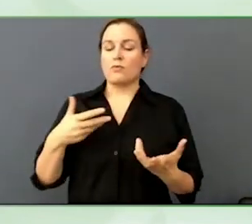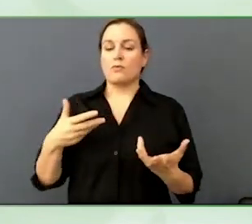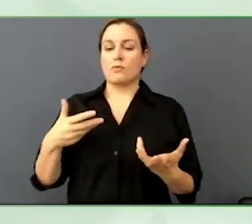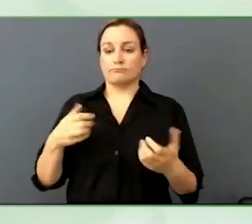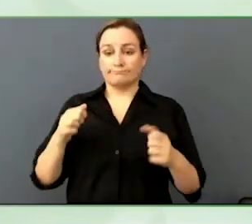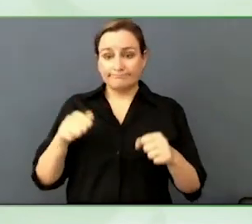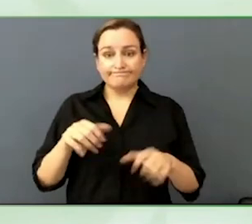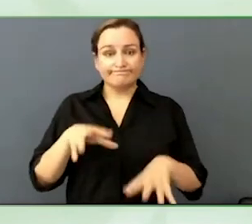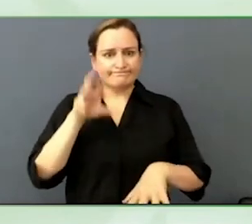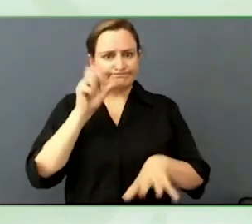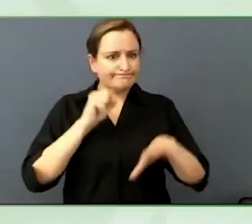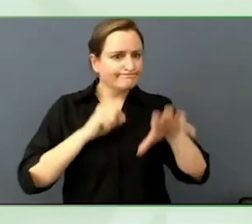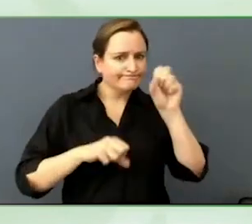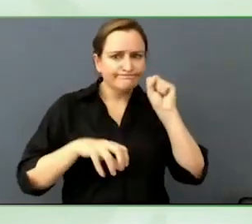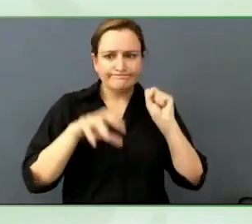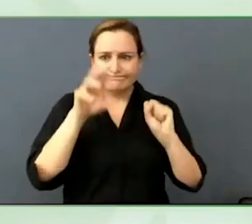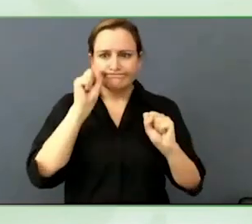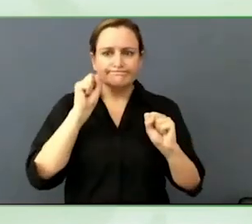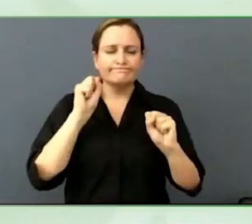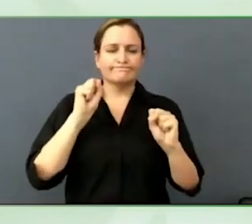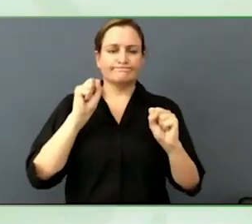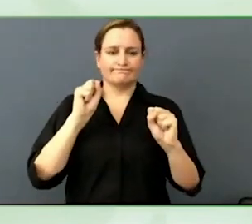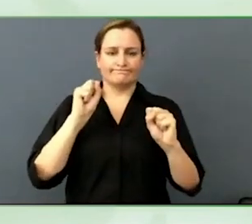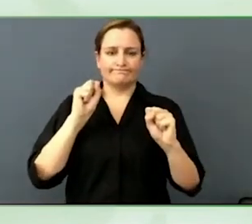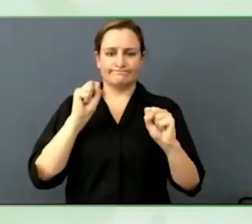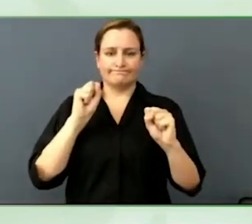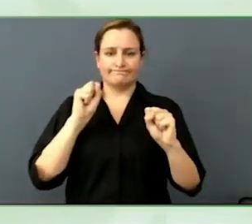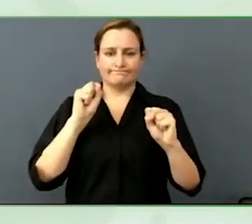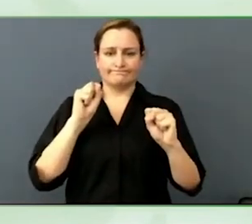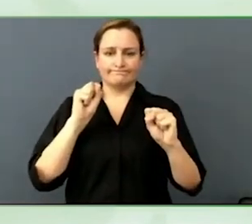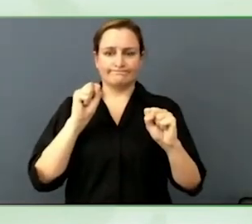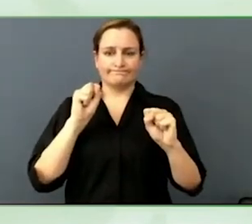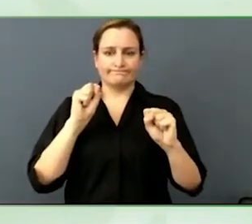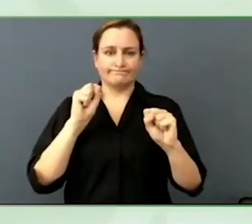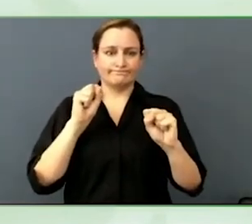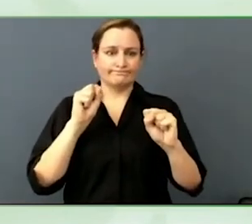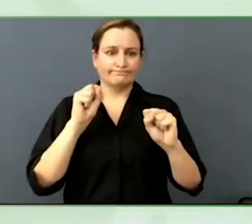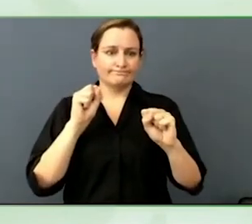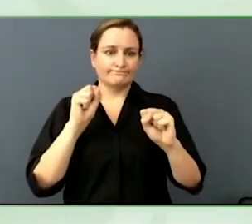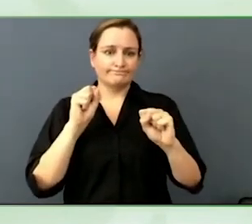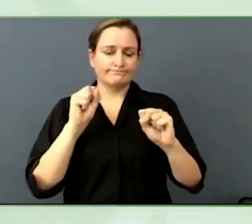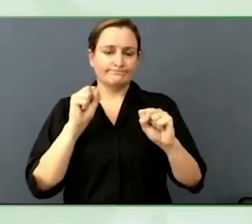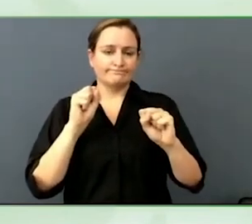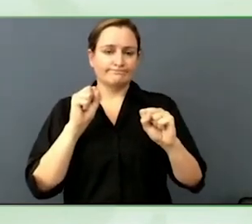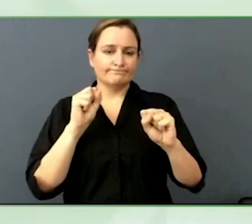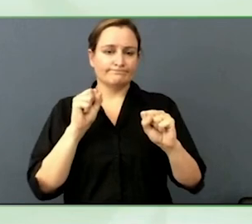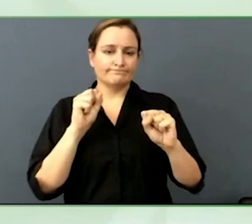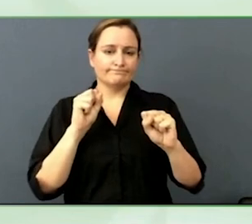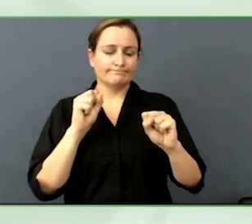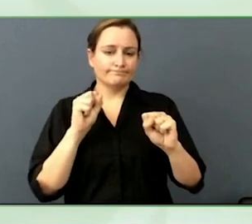On that note, one trend that I think is interesting is that we are finally getting more feedback from users.